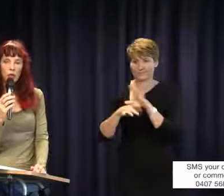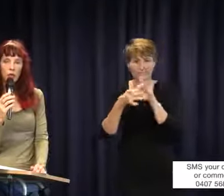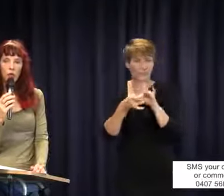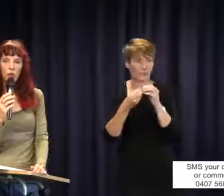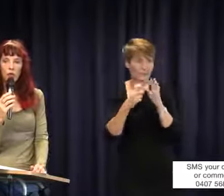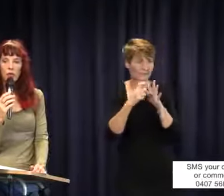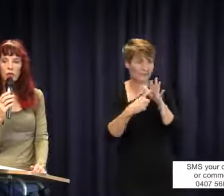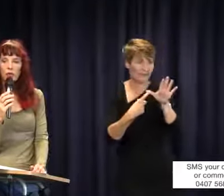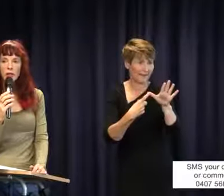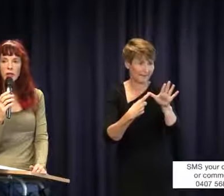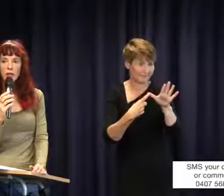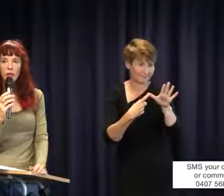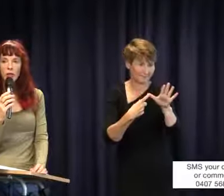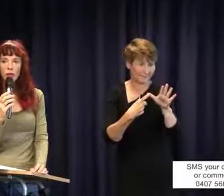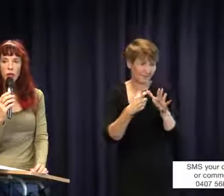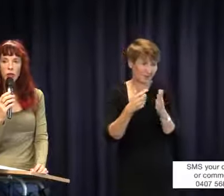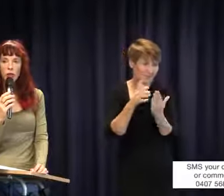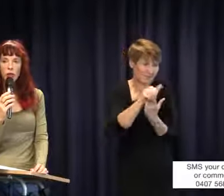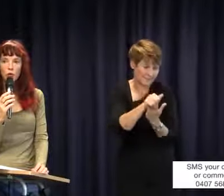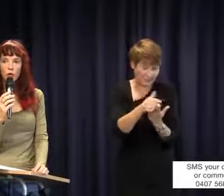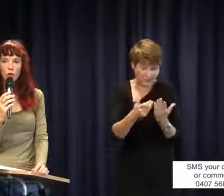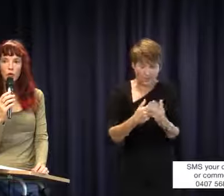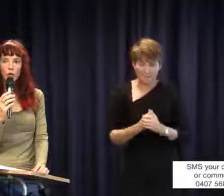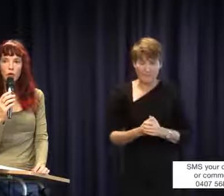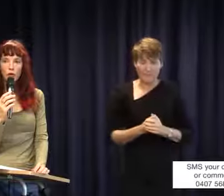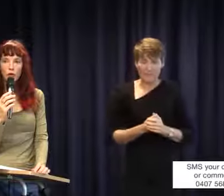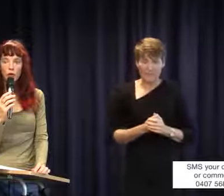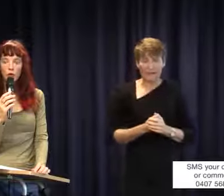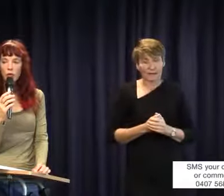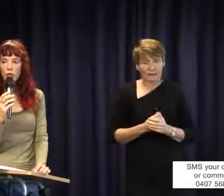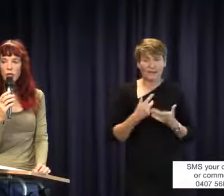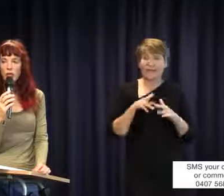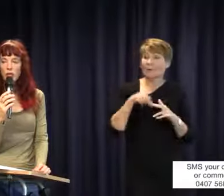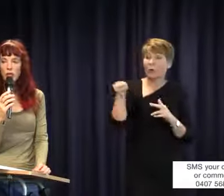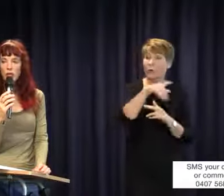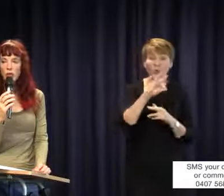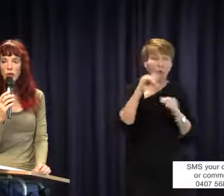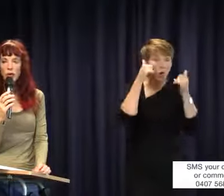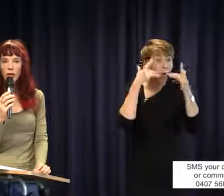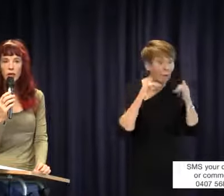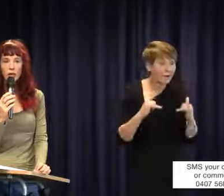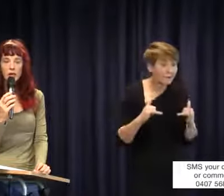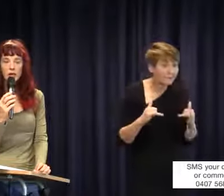The good news is if you are not a lawyer or not experienced in law and you read them,